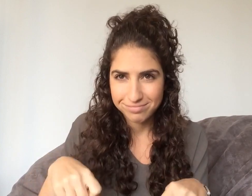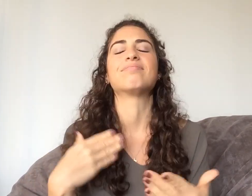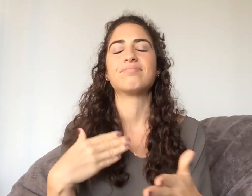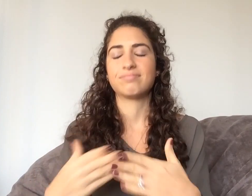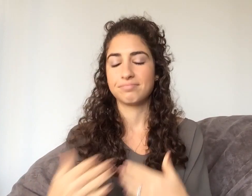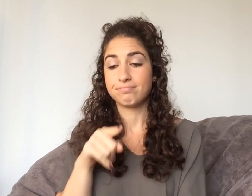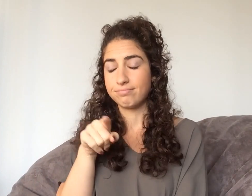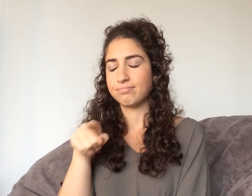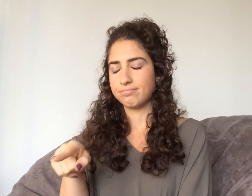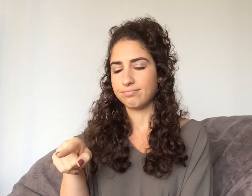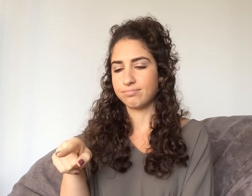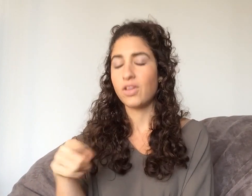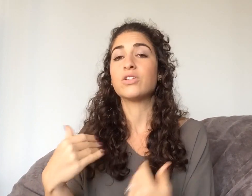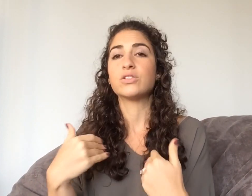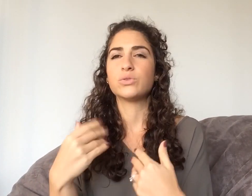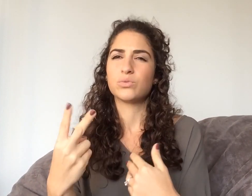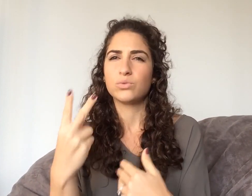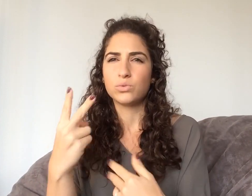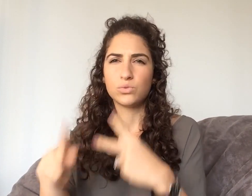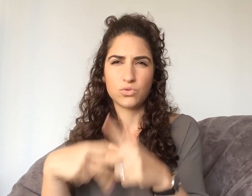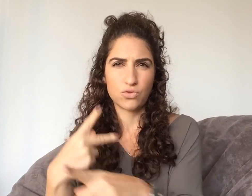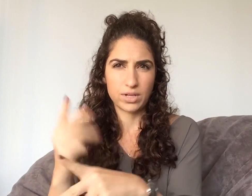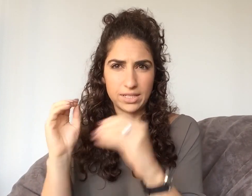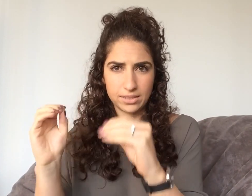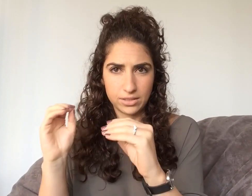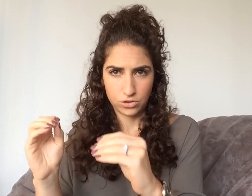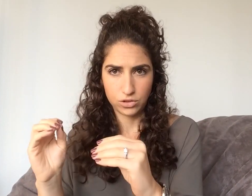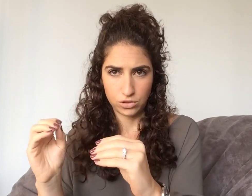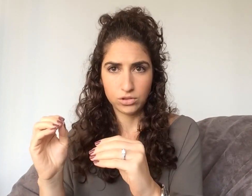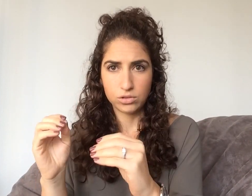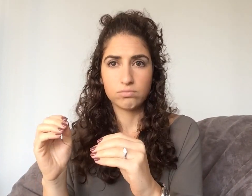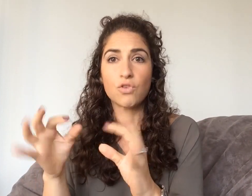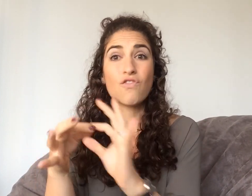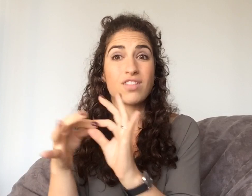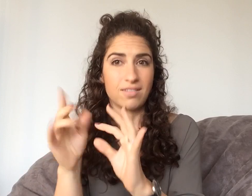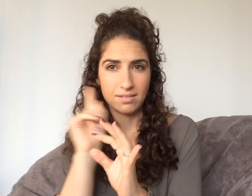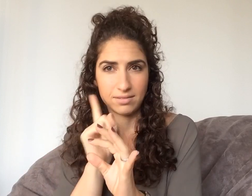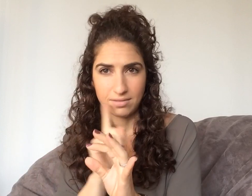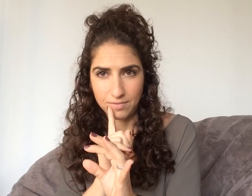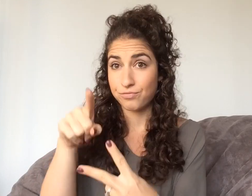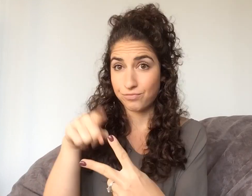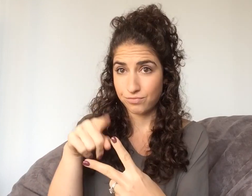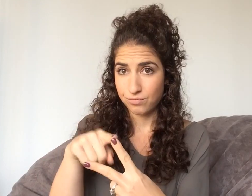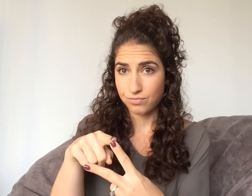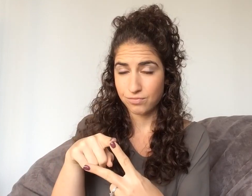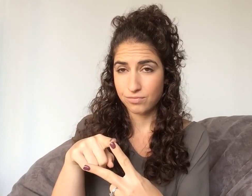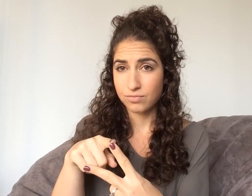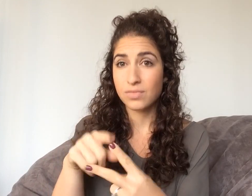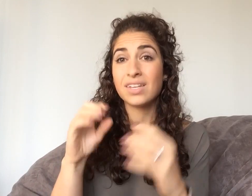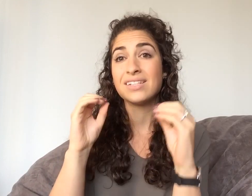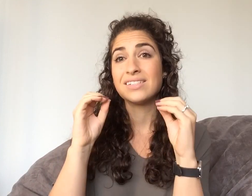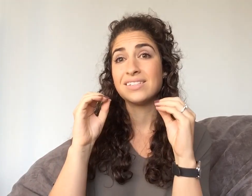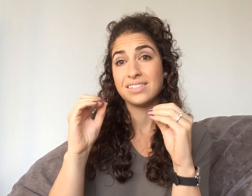definitely do so. Anyway, teaching there are two kinds related to the Deaf: one